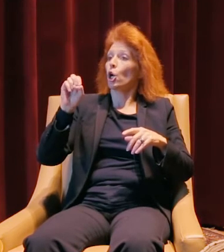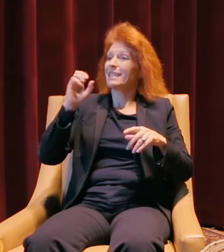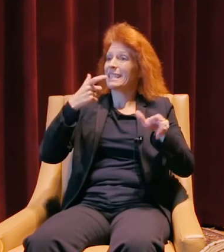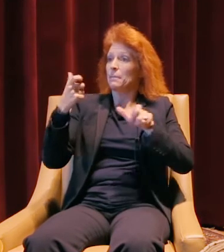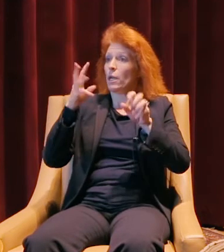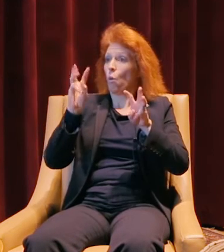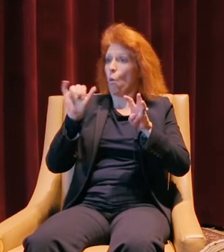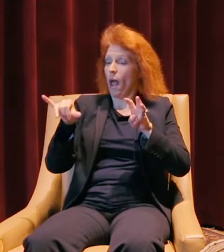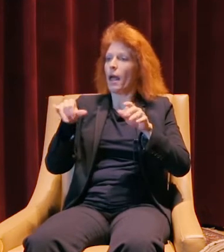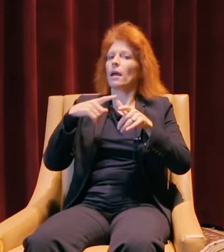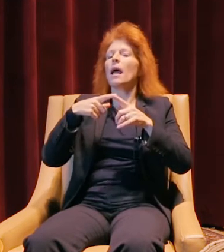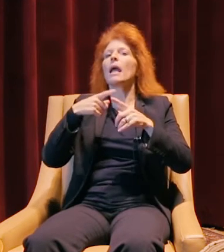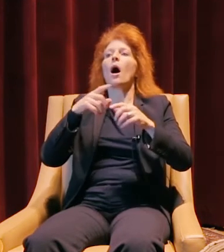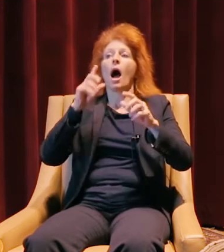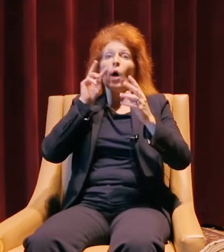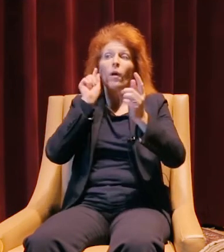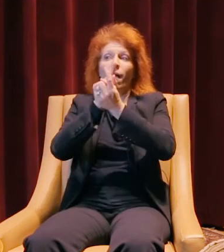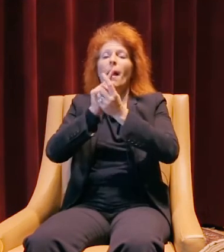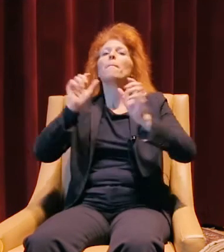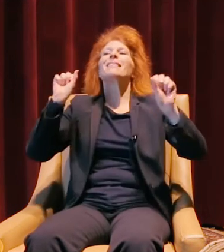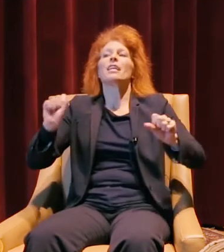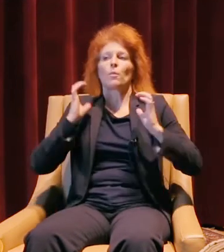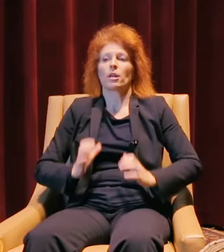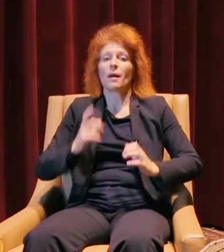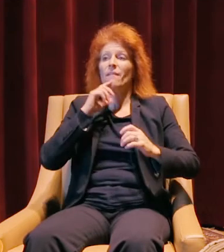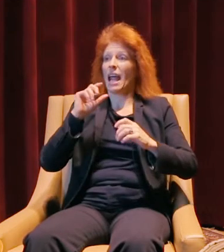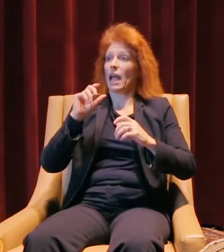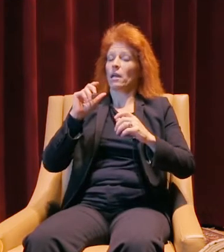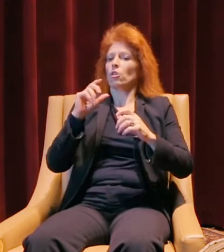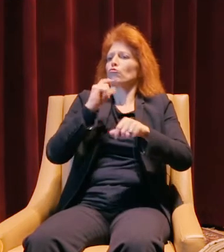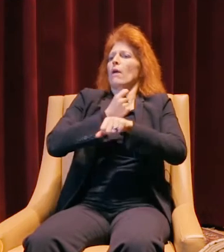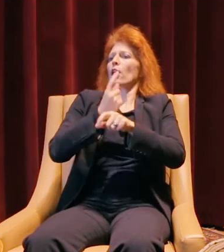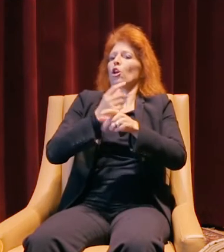or, not a customer, a potential customer, that has a stock Jeep, and I invited him with his stock Jeep